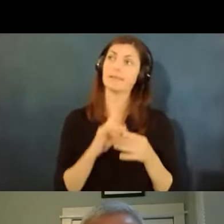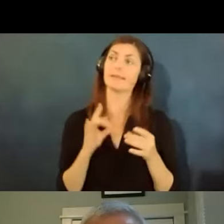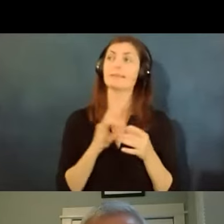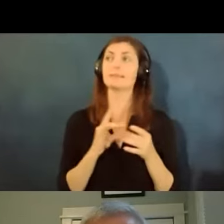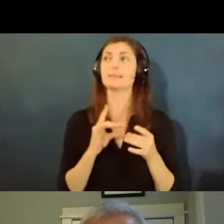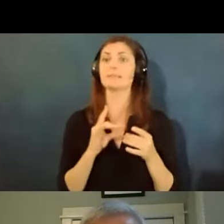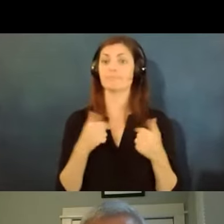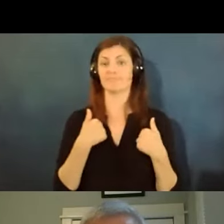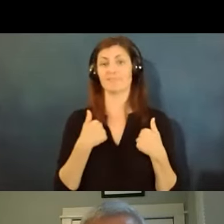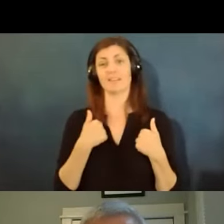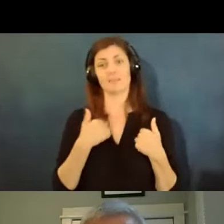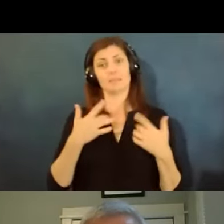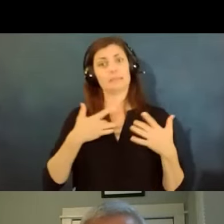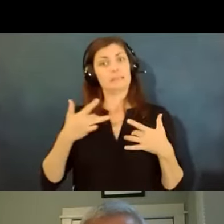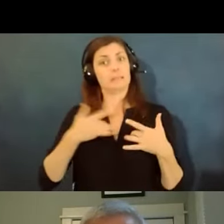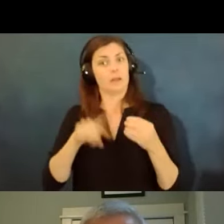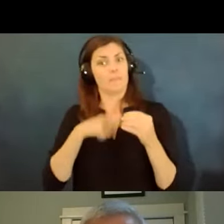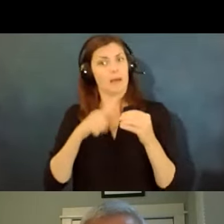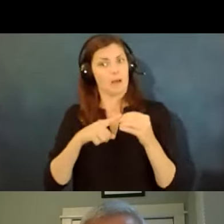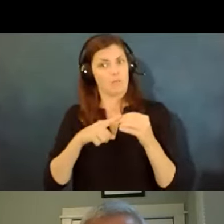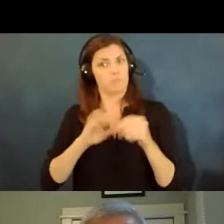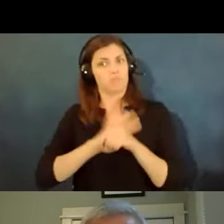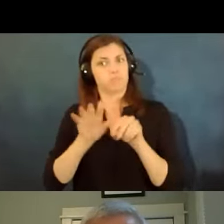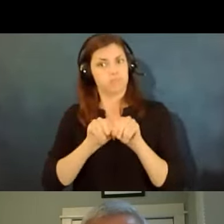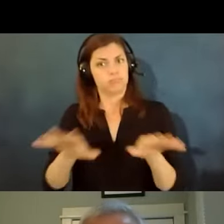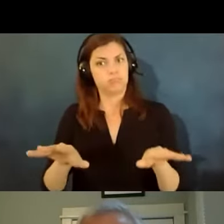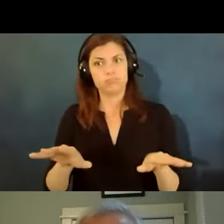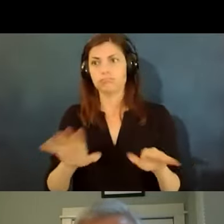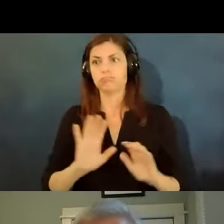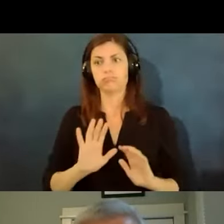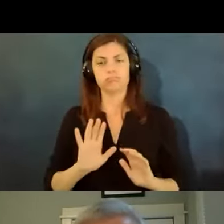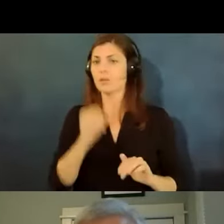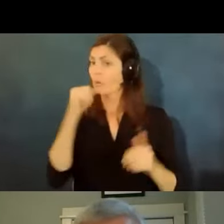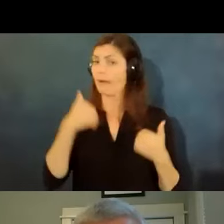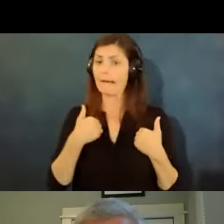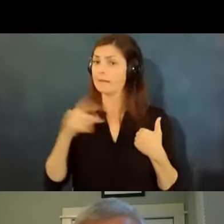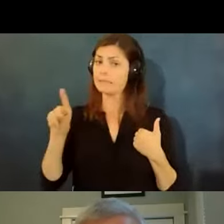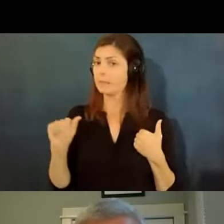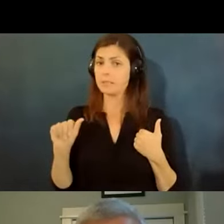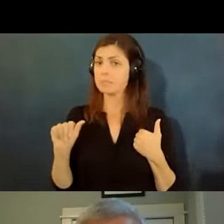worried about getting coveted 19 i don't have a disability that makes me particularly at risk